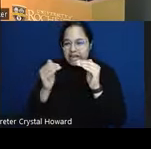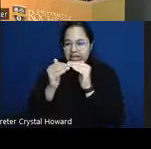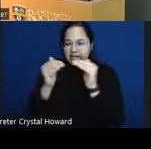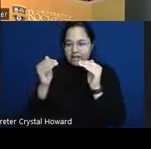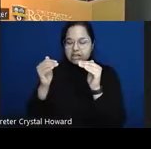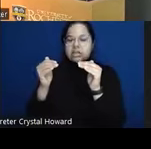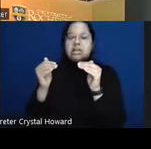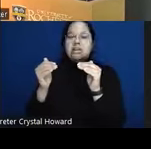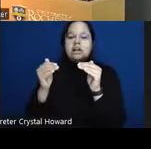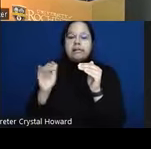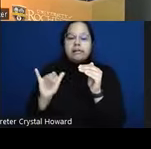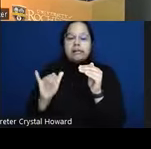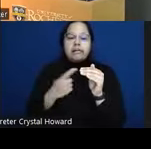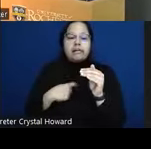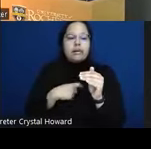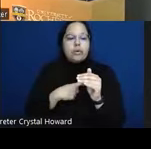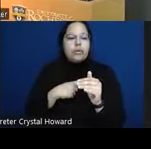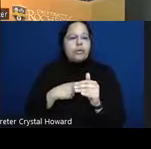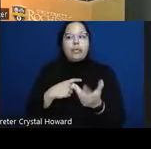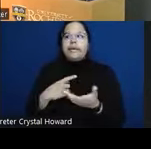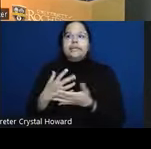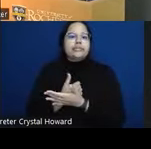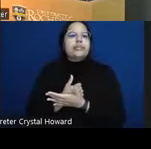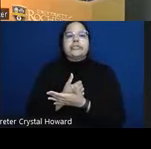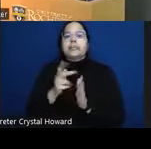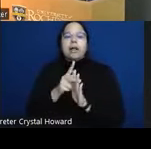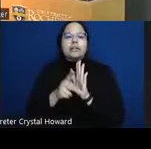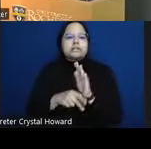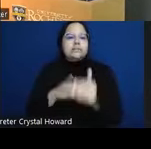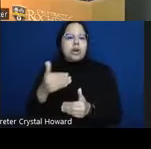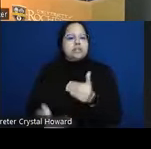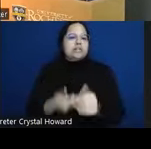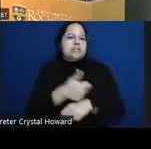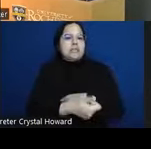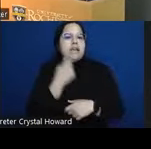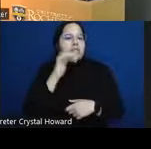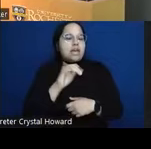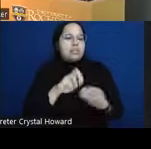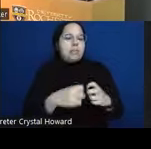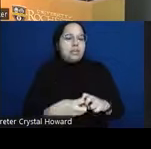sort of policy process that's causing some sort of problem you have a problem but it might not be the